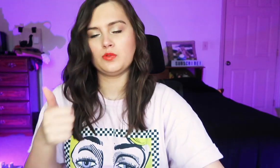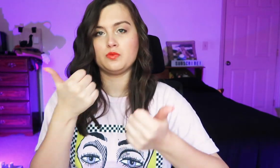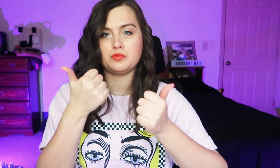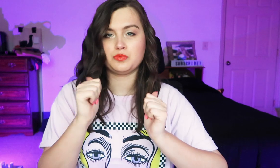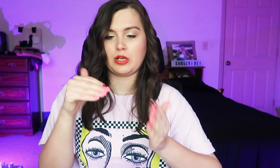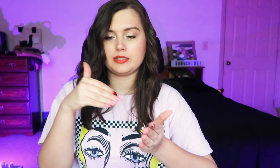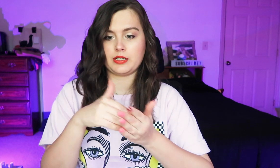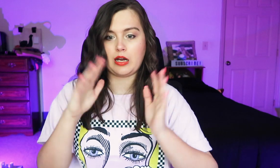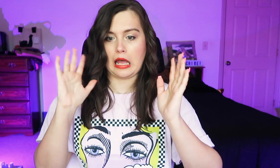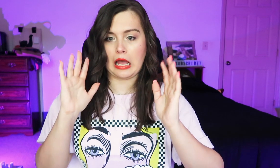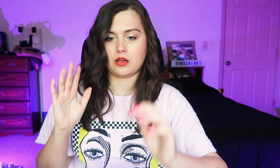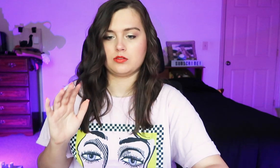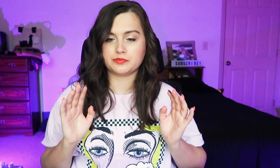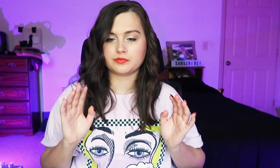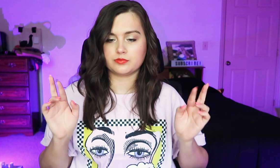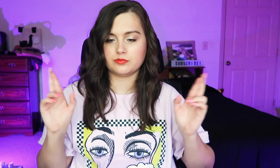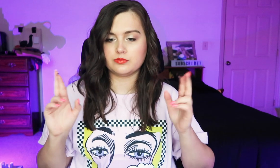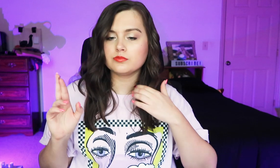Let's try that again. Okay, ready.